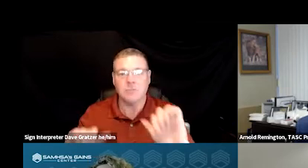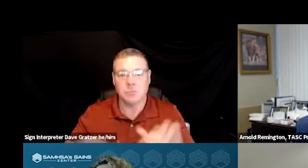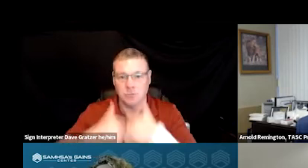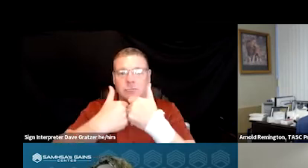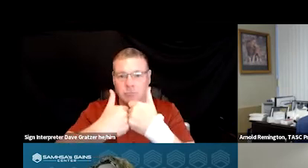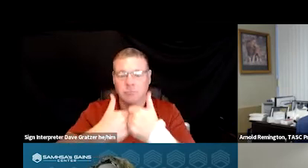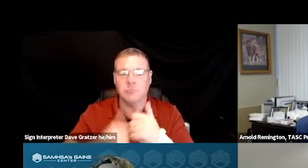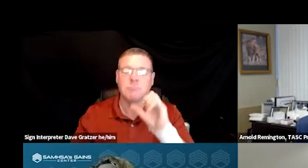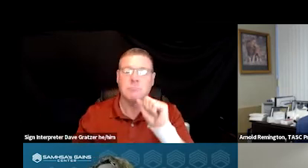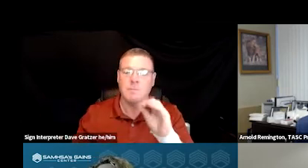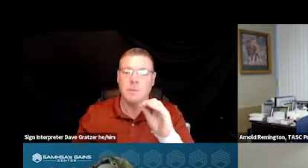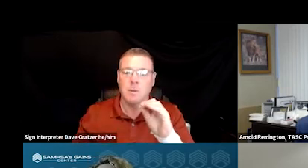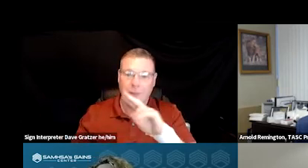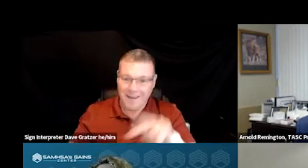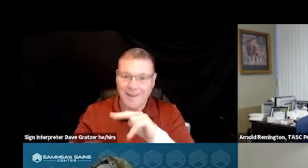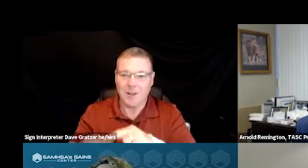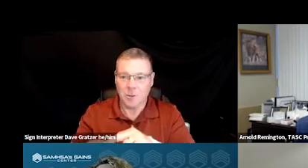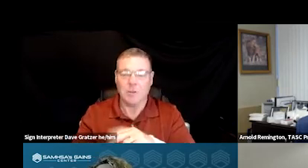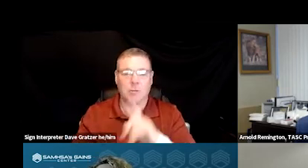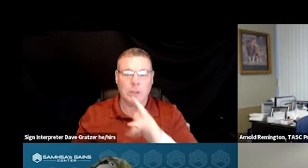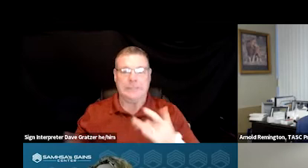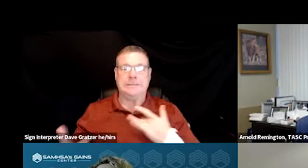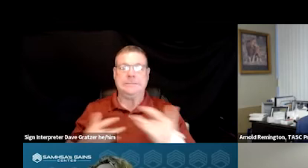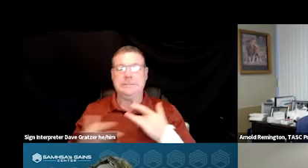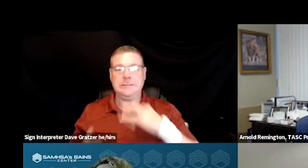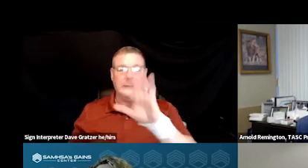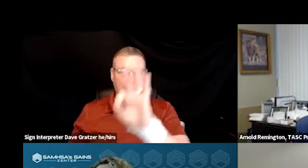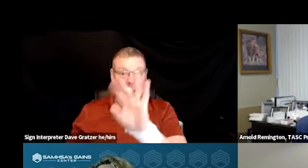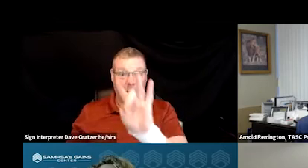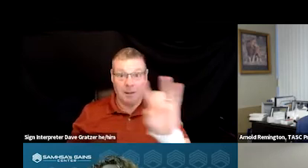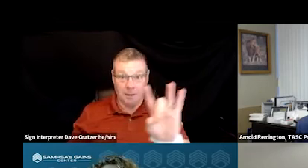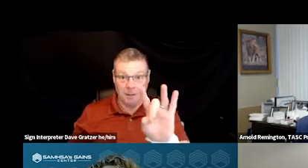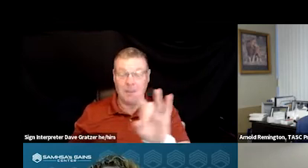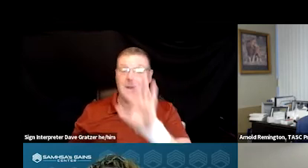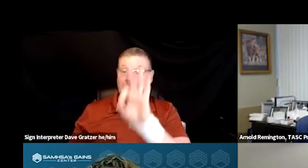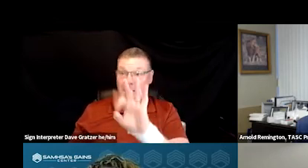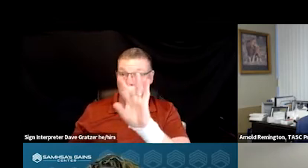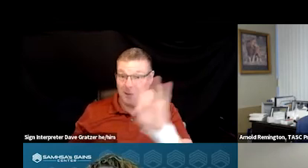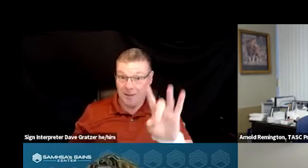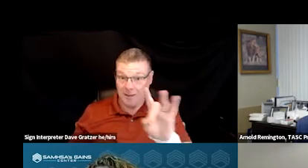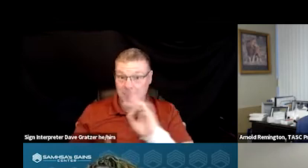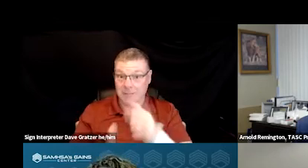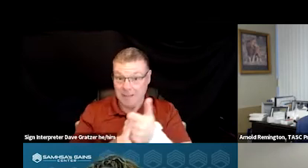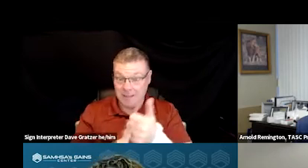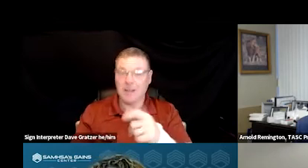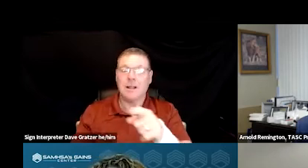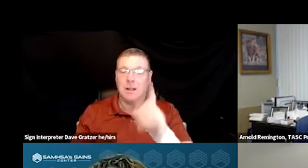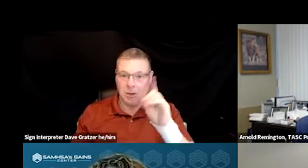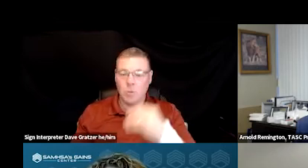And so we're naturally really anxious about 988. 988 actually, they do have some vibrant, made some